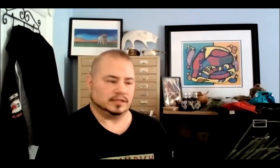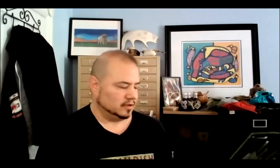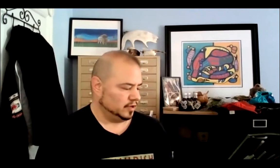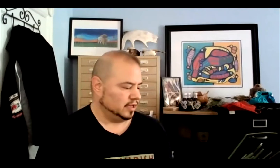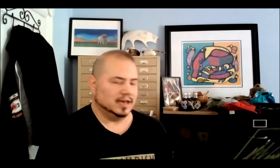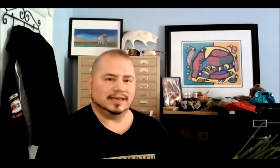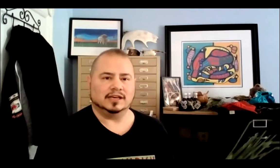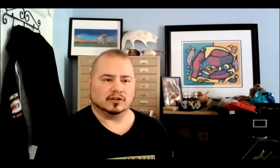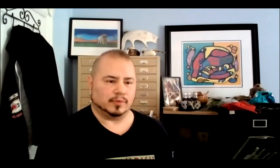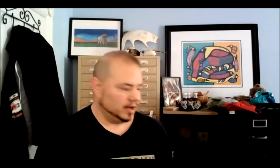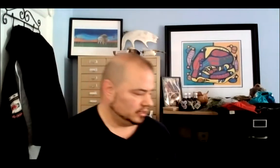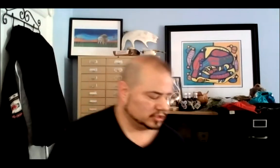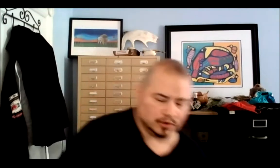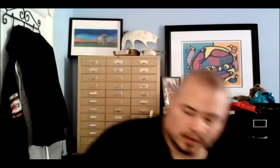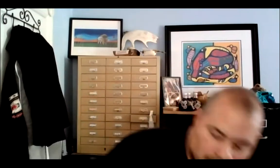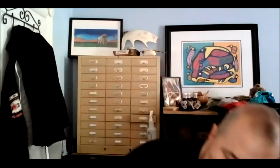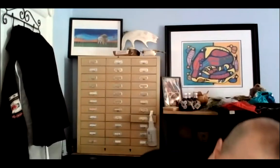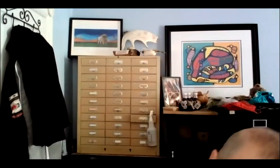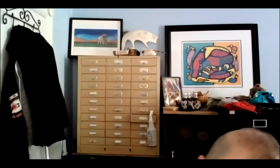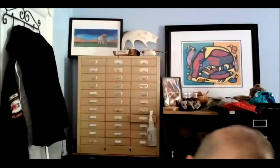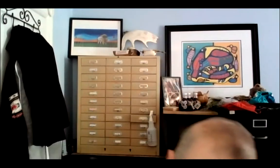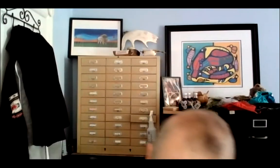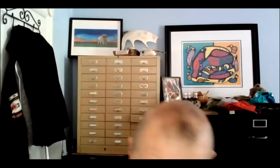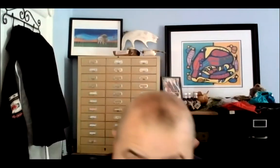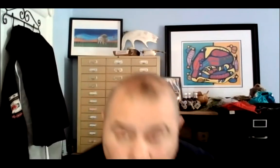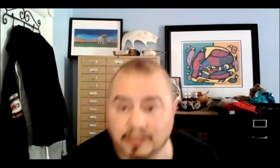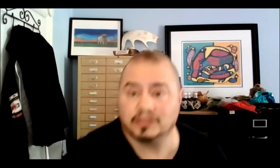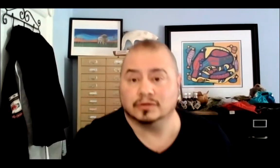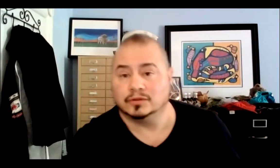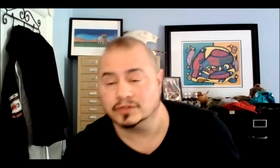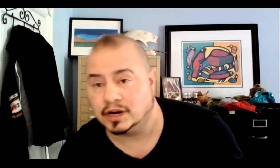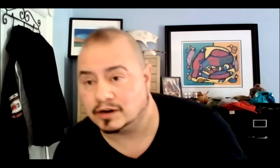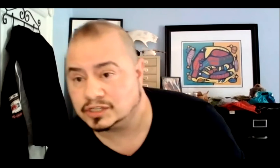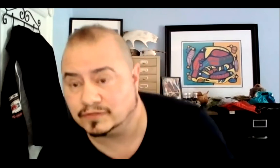ways that we heal our bodies. So, in my case, I get to go into those gardens I've